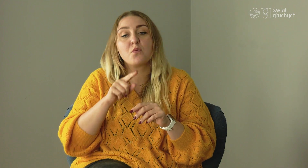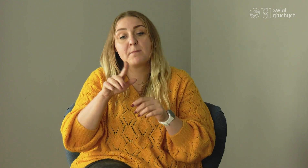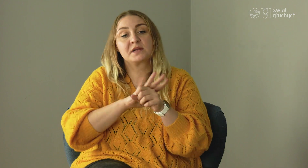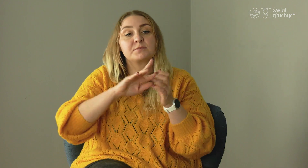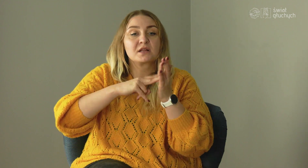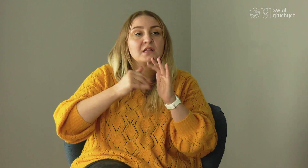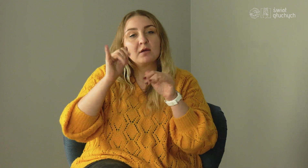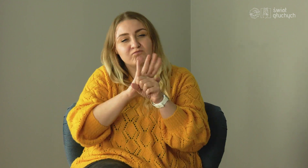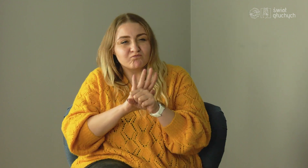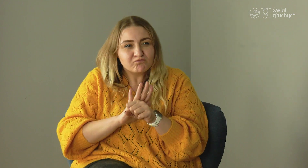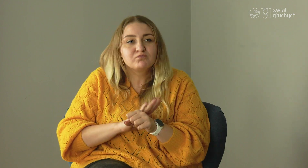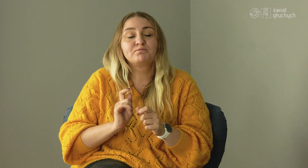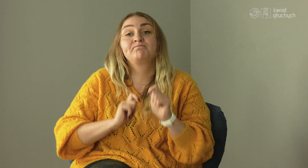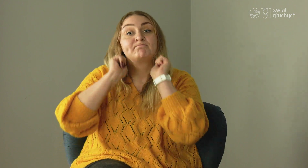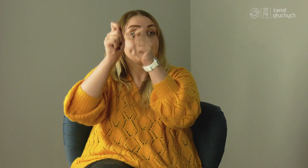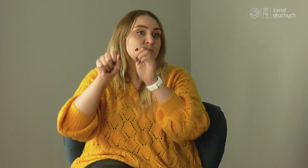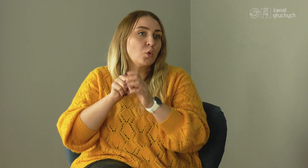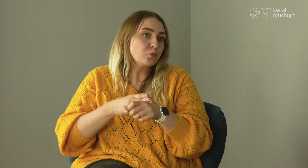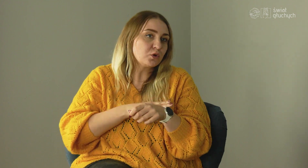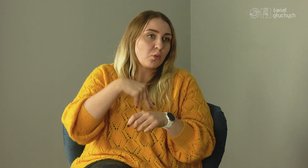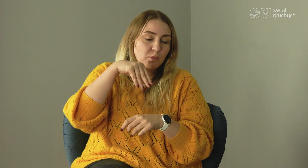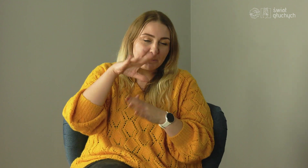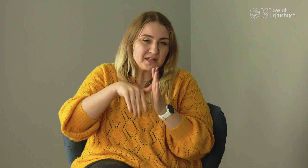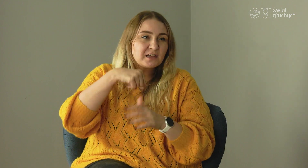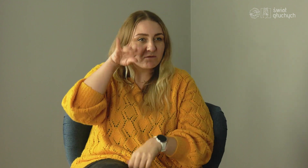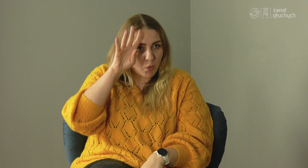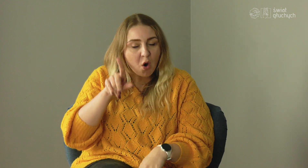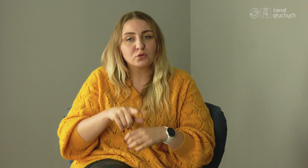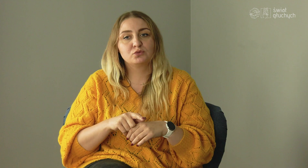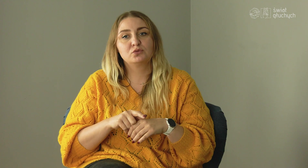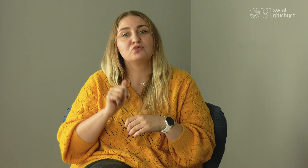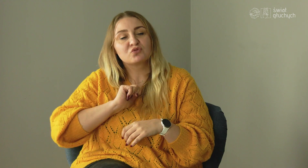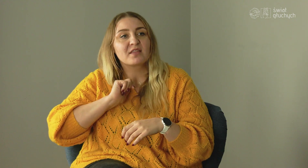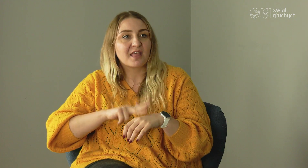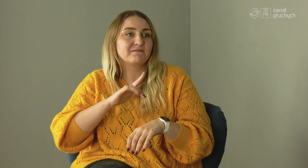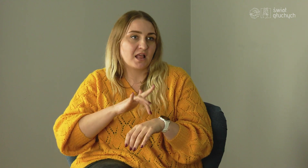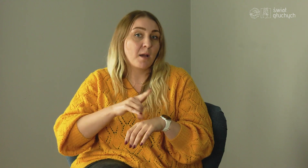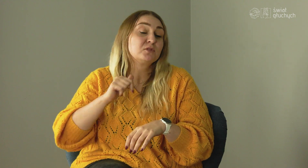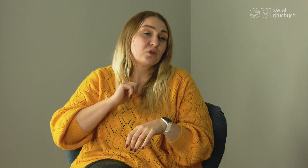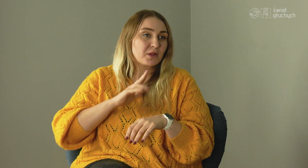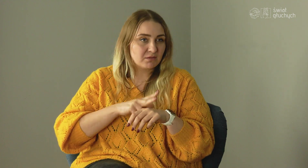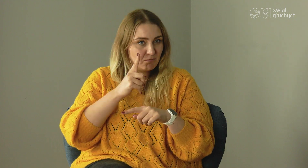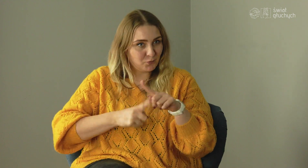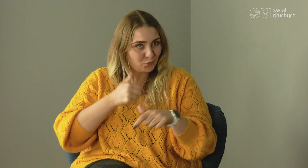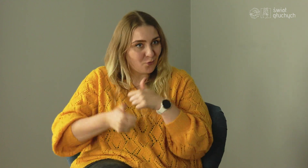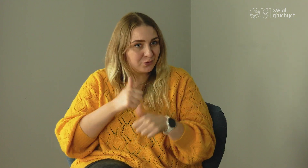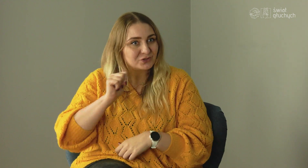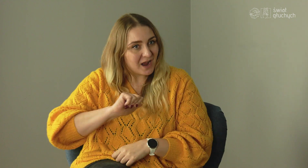and I took it to the City Council in Lodz. I waited about six months for the results,